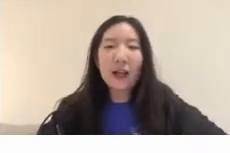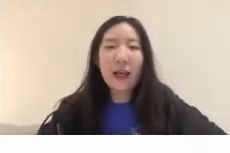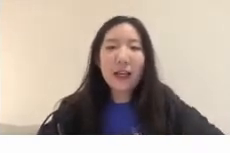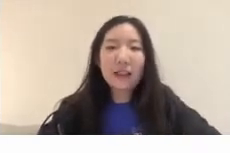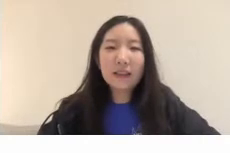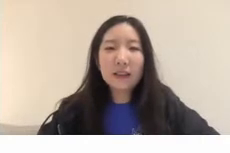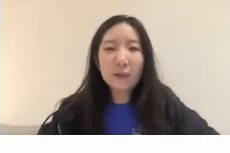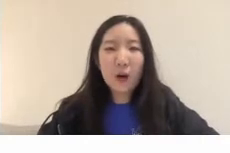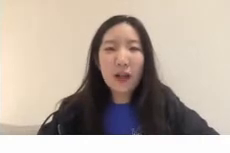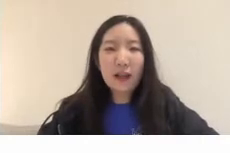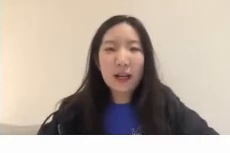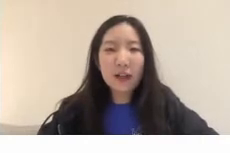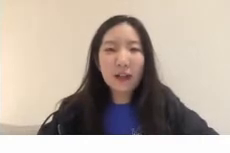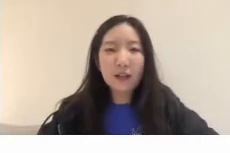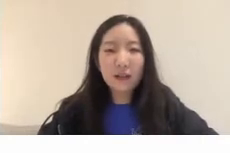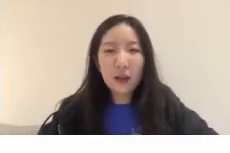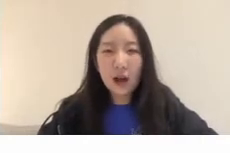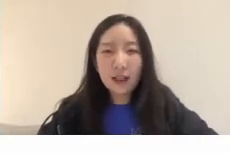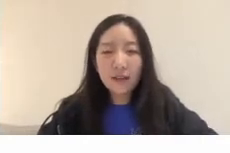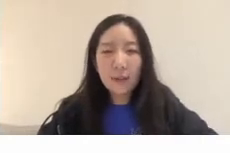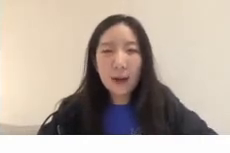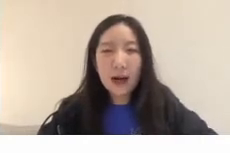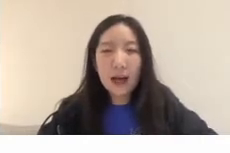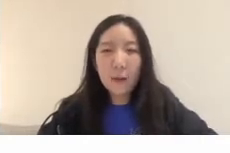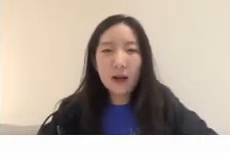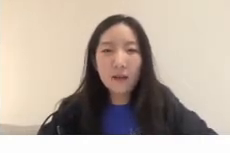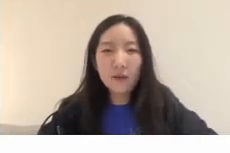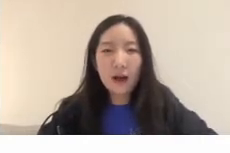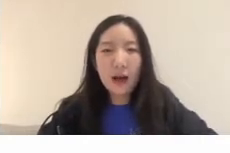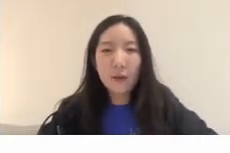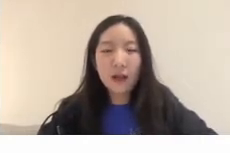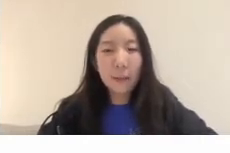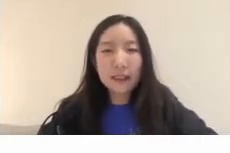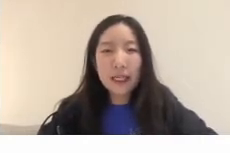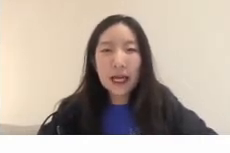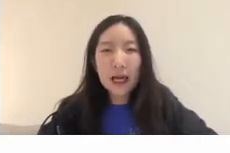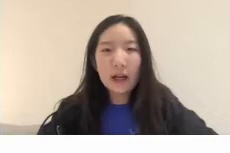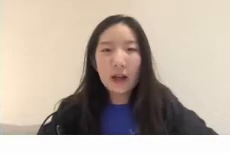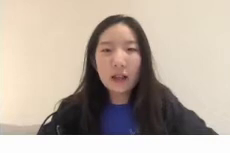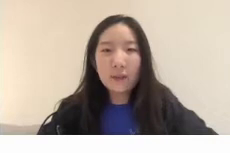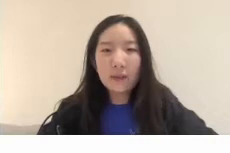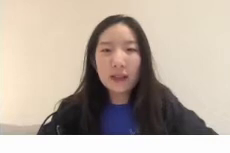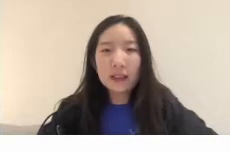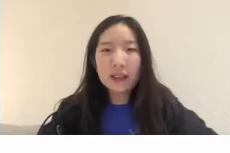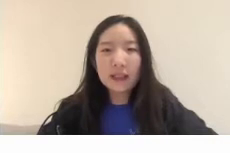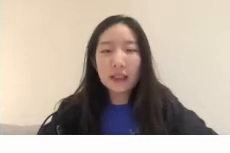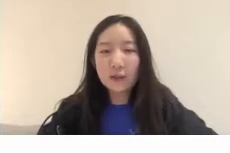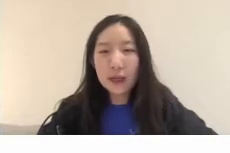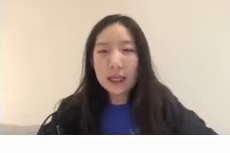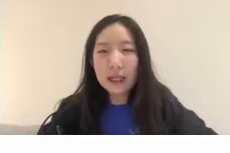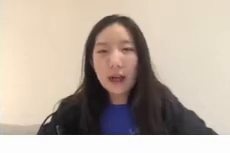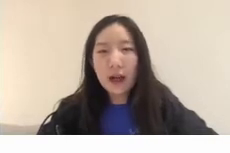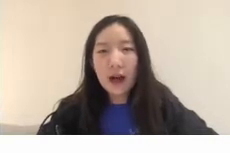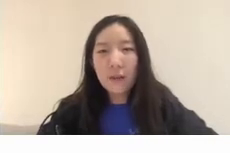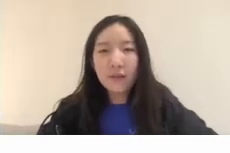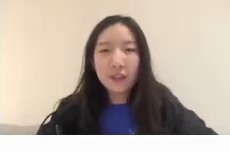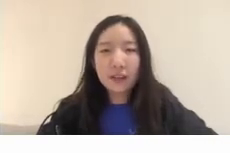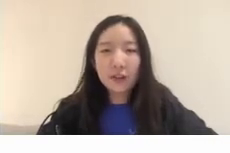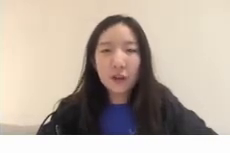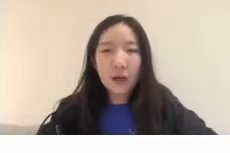and there is one left talk given by one of our committee column in the next week on 15th october